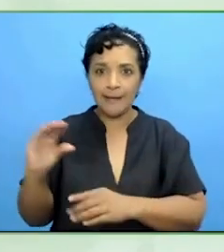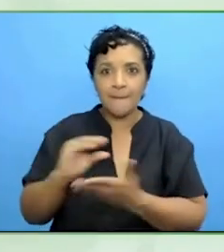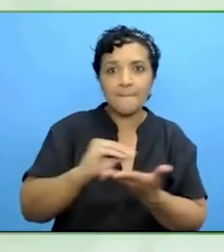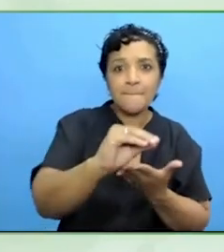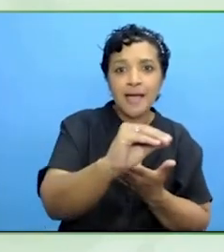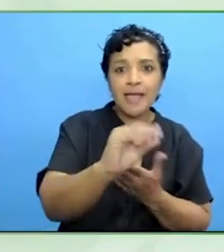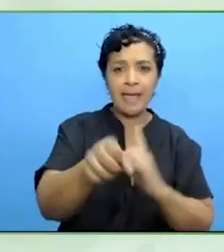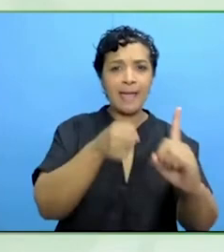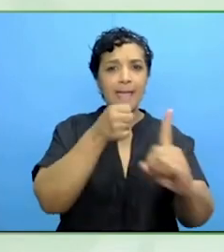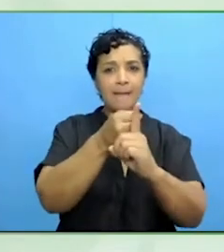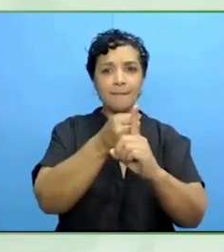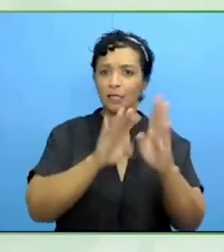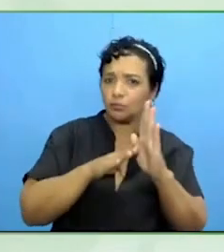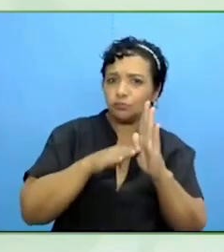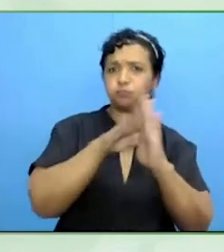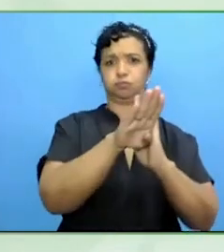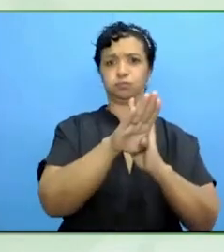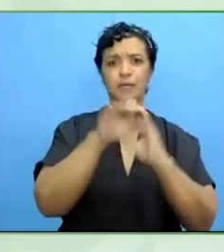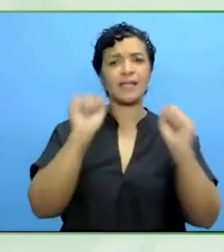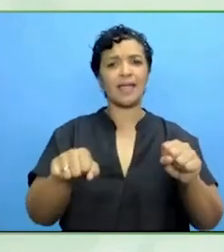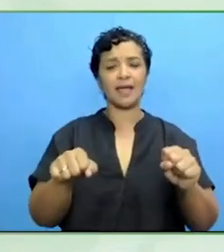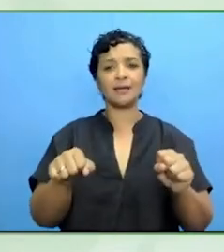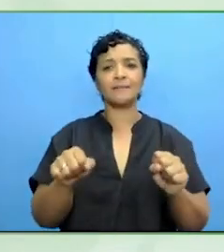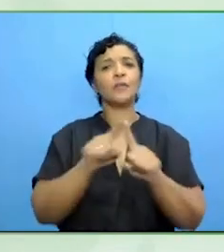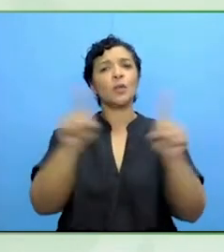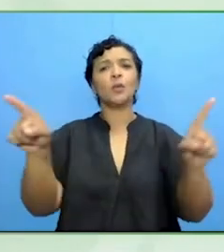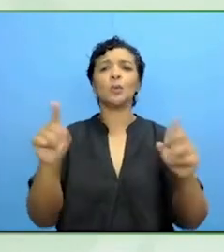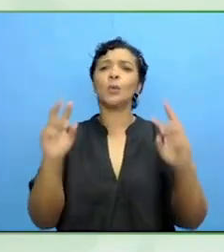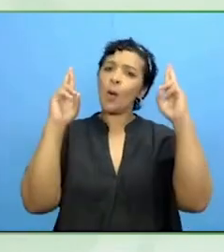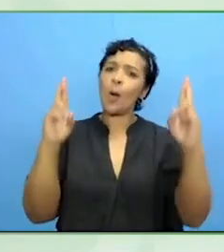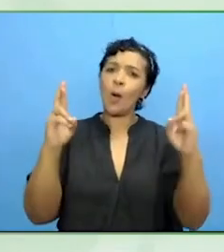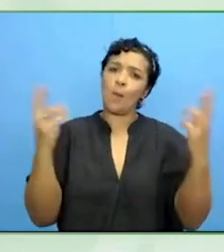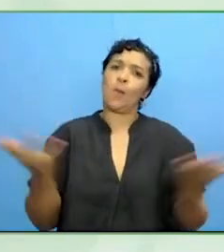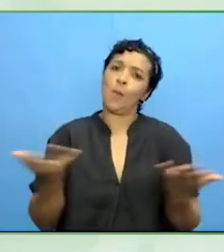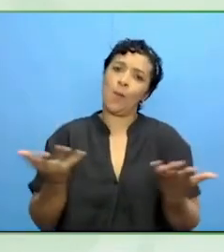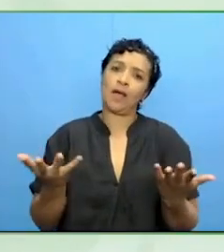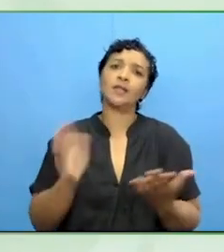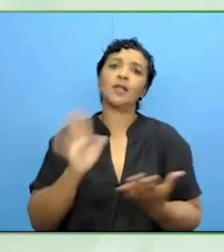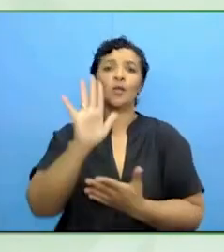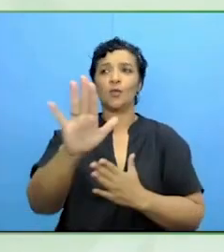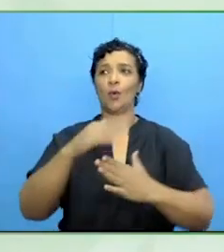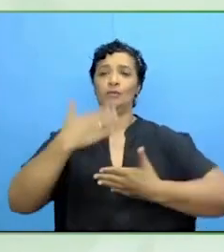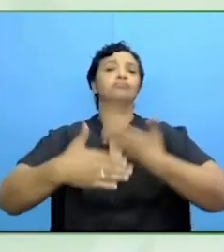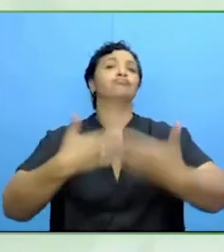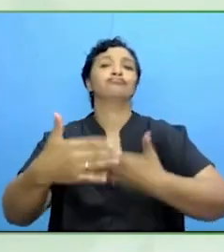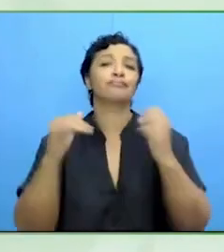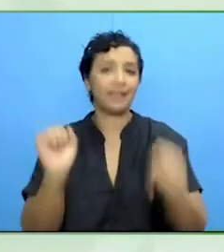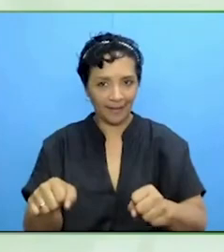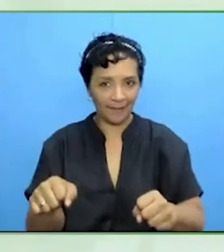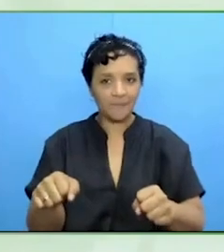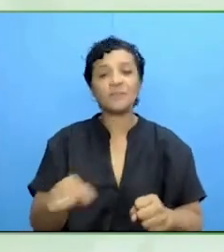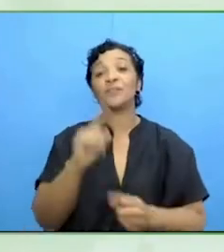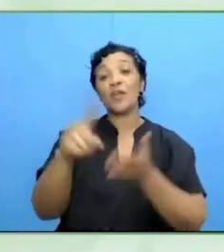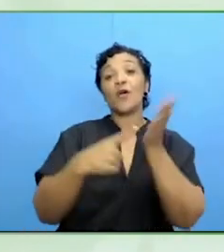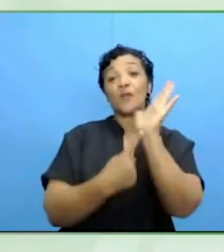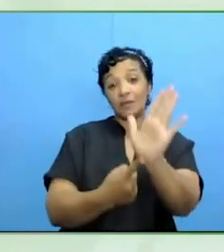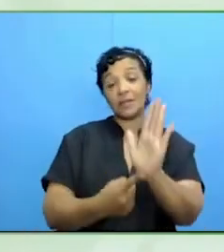What are you hopeful for in this particular move? One interesting element, and there are many, one that is very